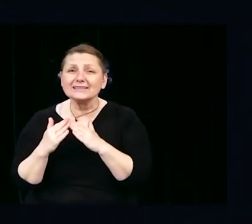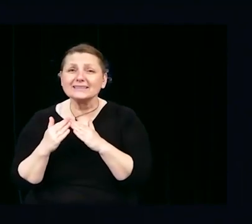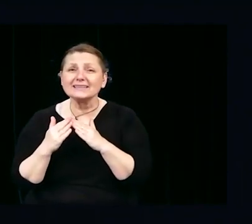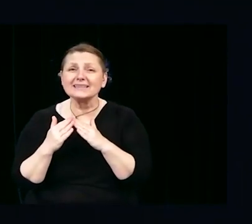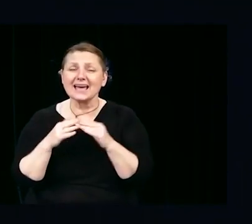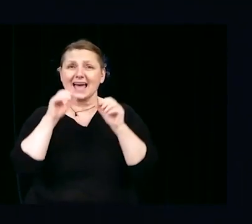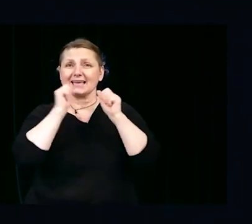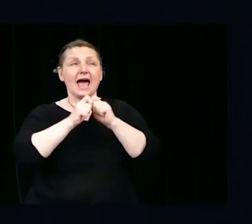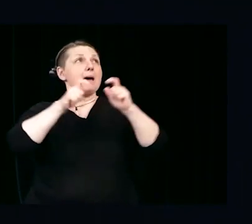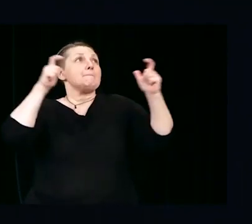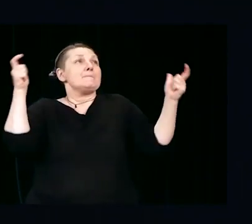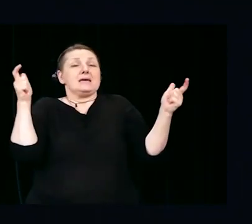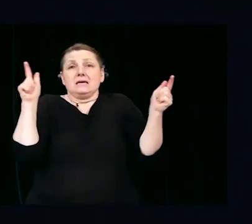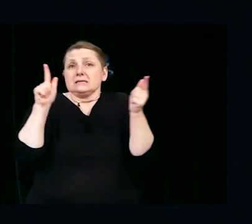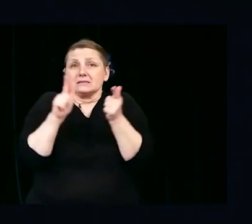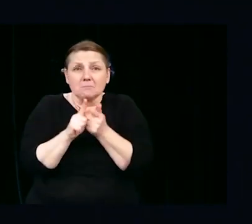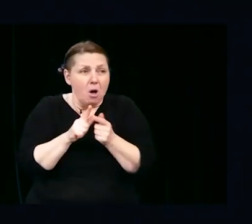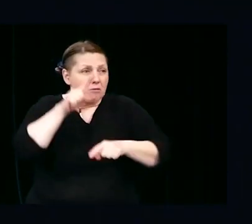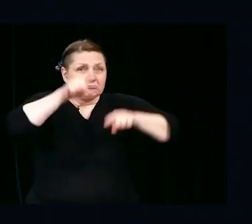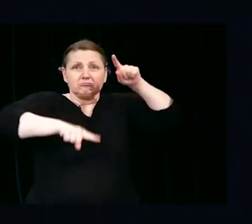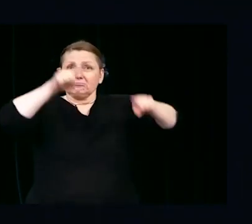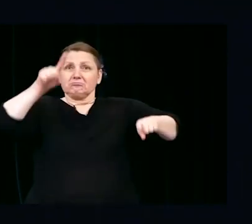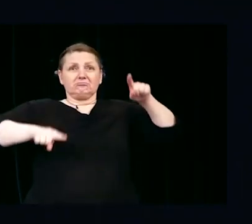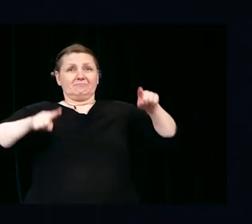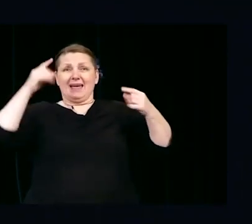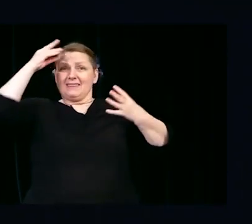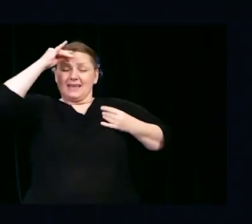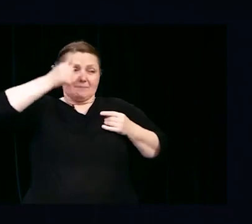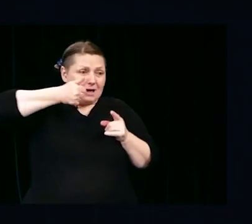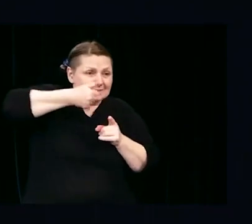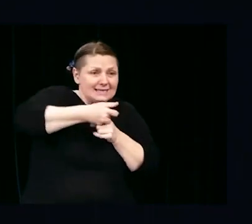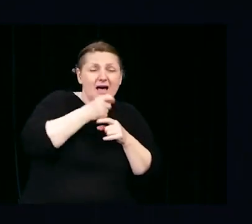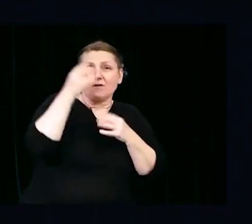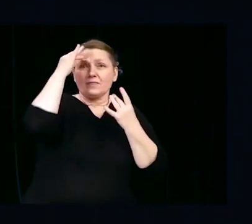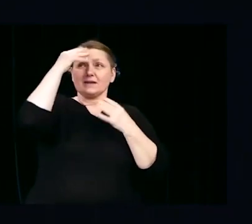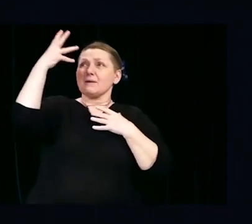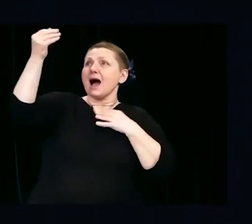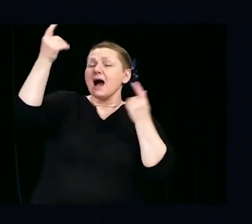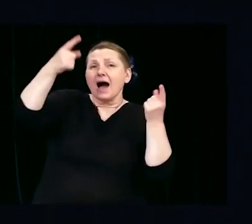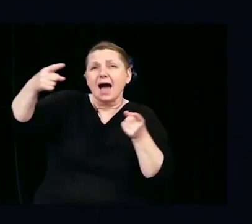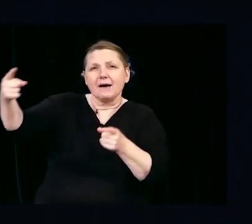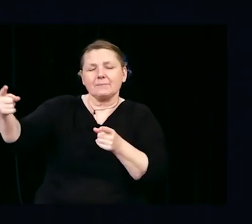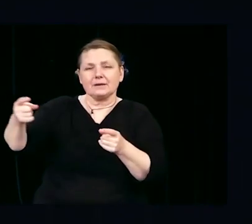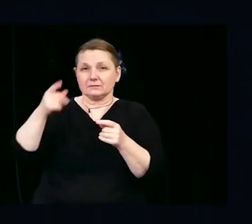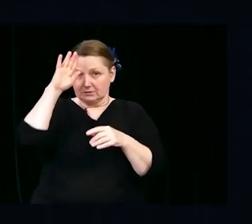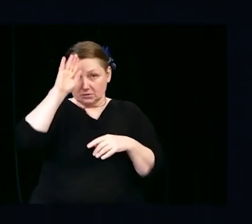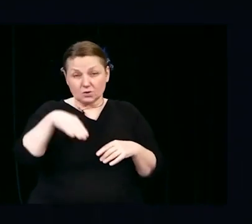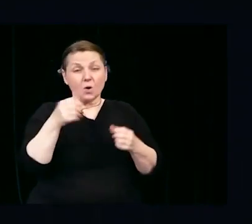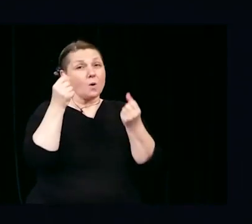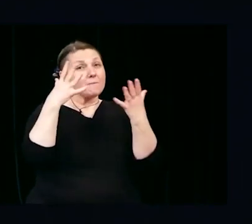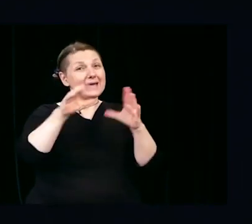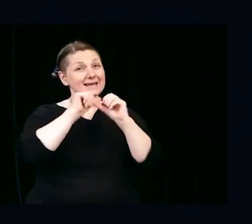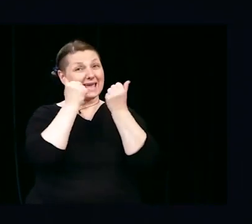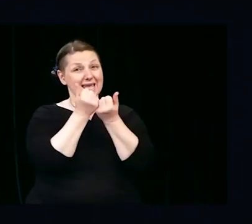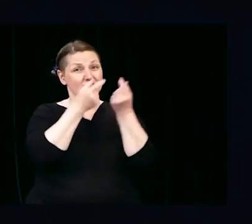or engaging of large groups. Remember there are community agencies to assist, neighborhood mini libraries